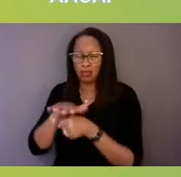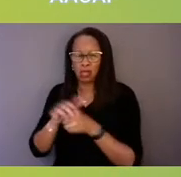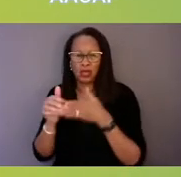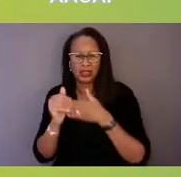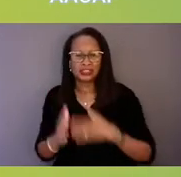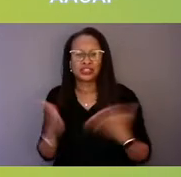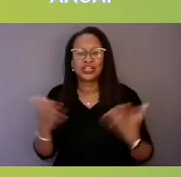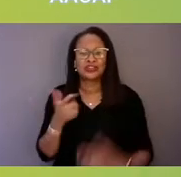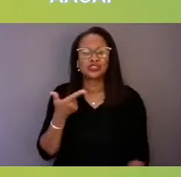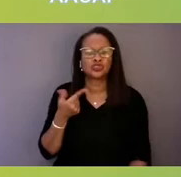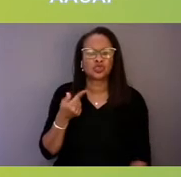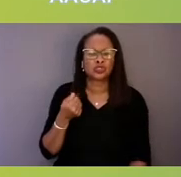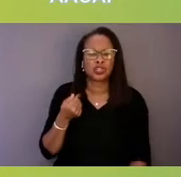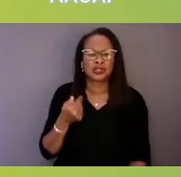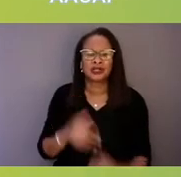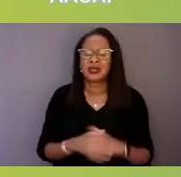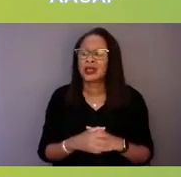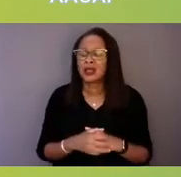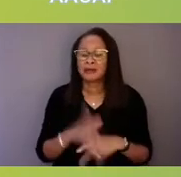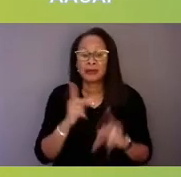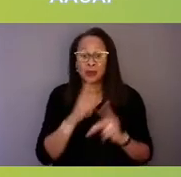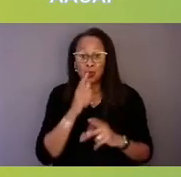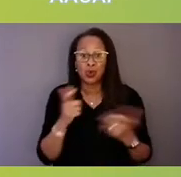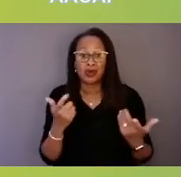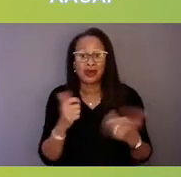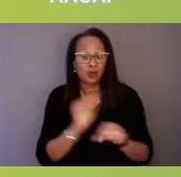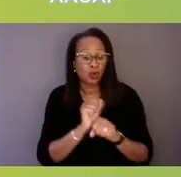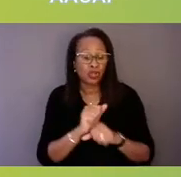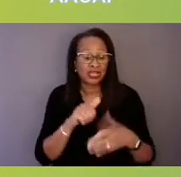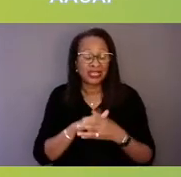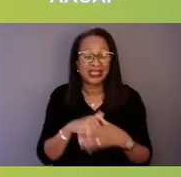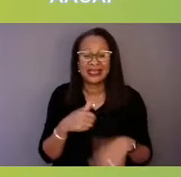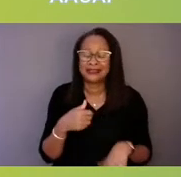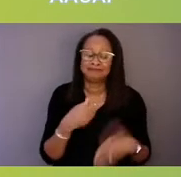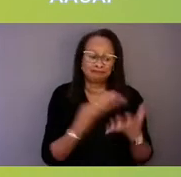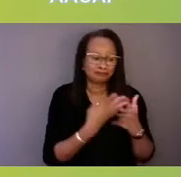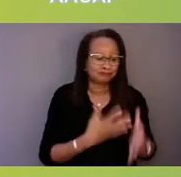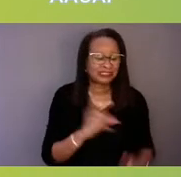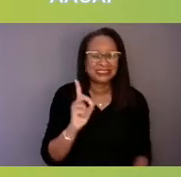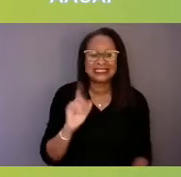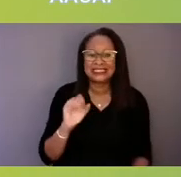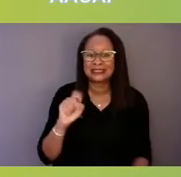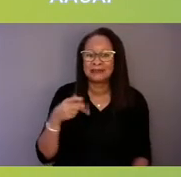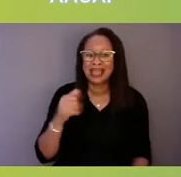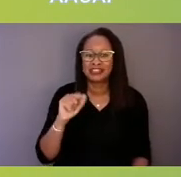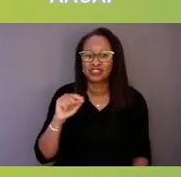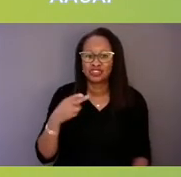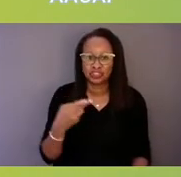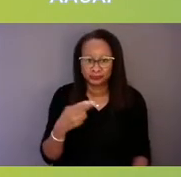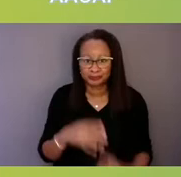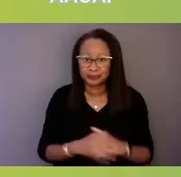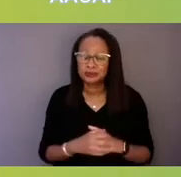folks who are working in precincts, working in dispatch, and a lot of them didn't know what 988 was.